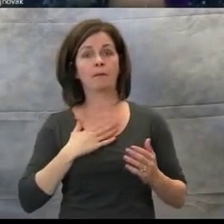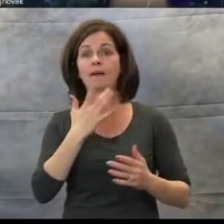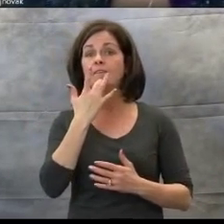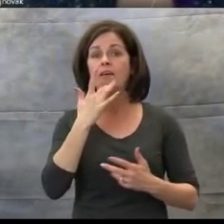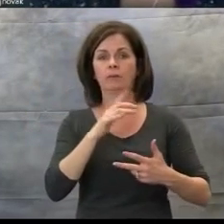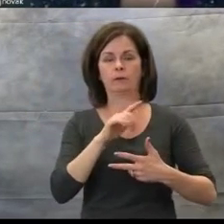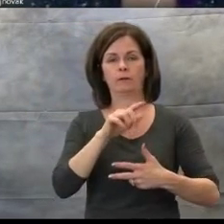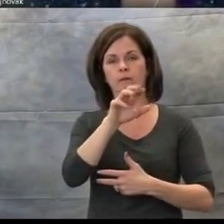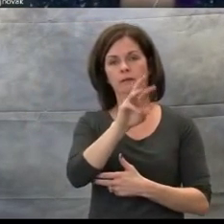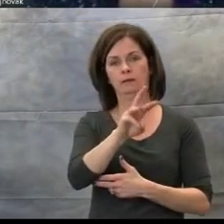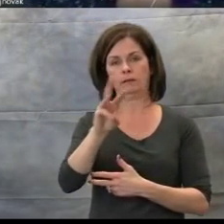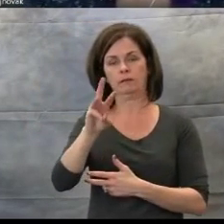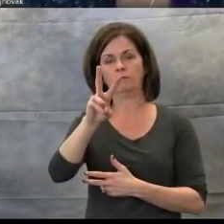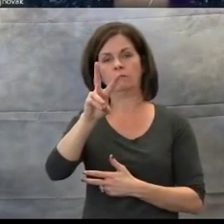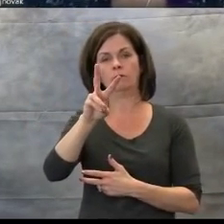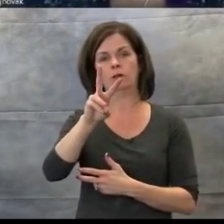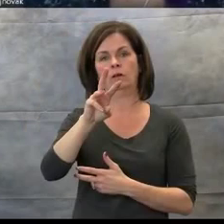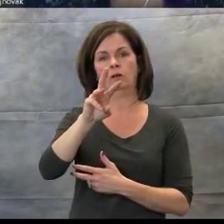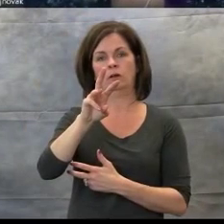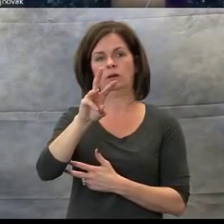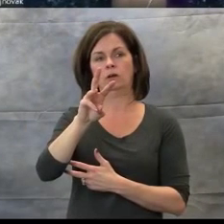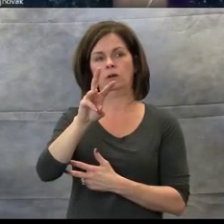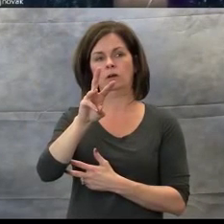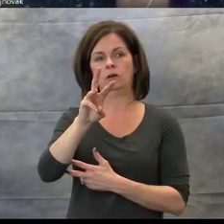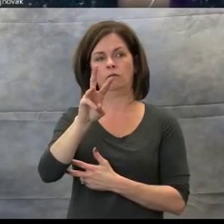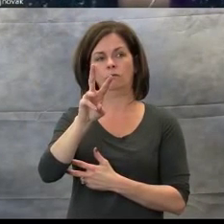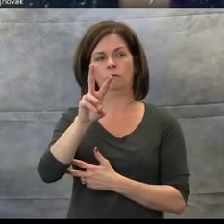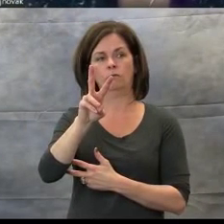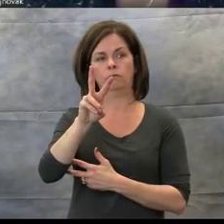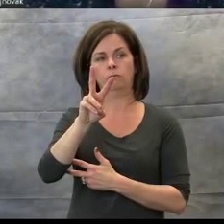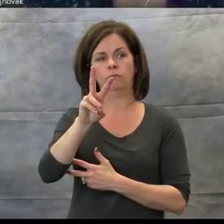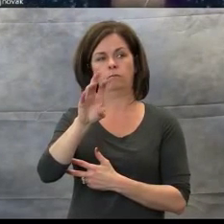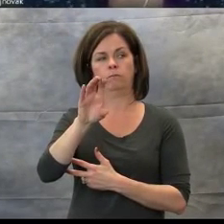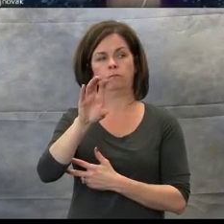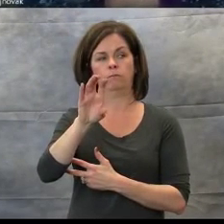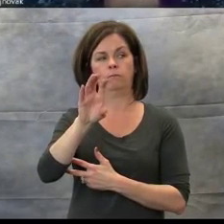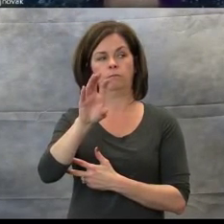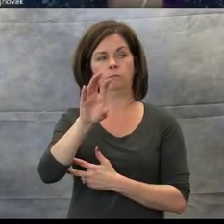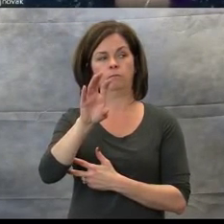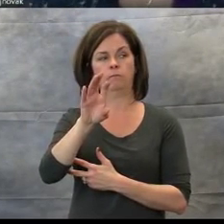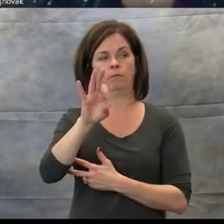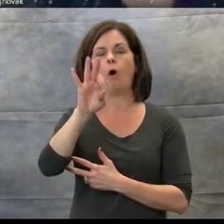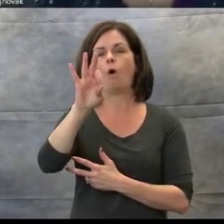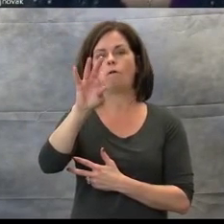is a wonderful index of raps that connect to music,